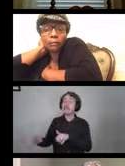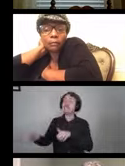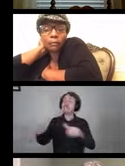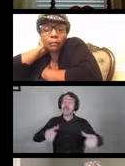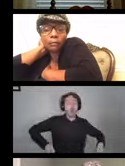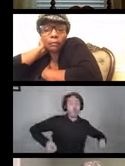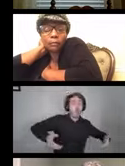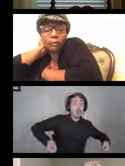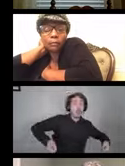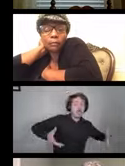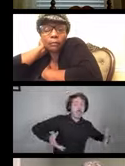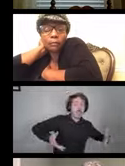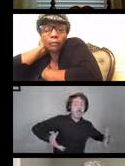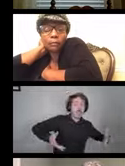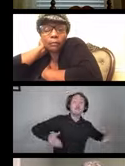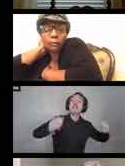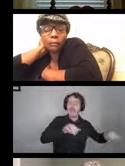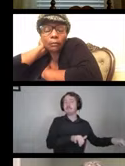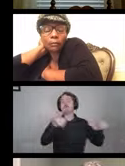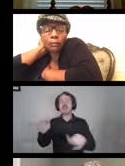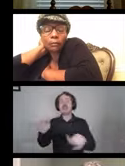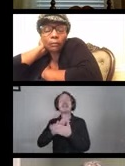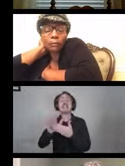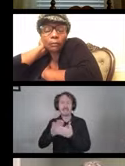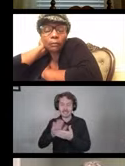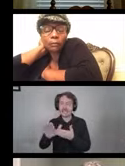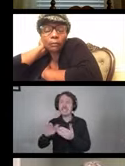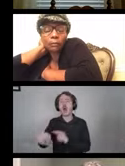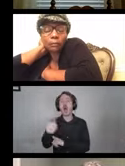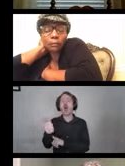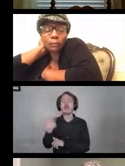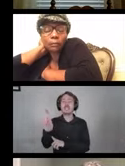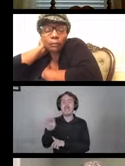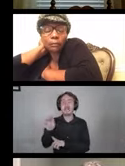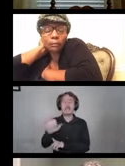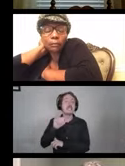those protocols for cleaning non-powered DME.